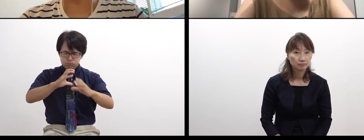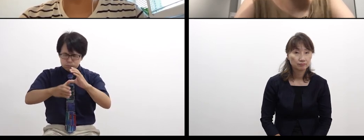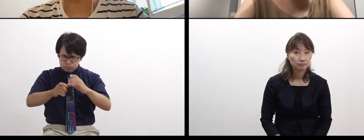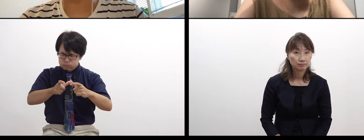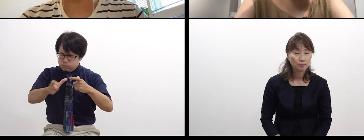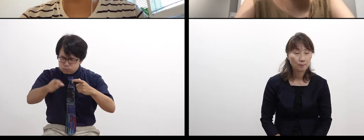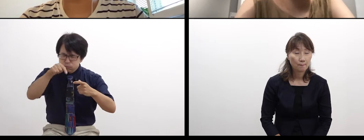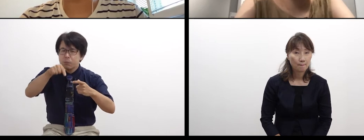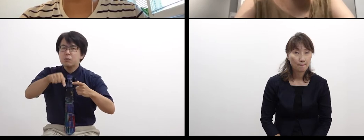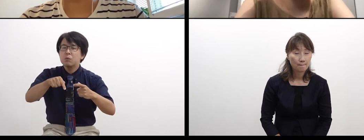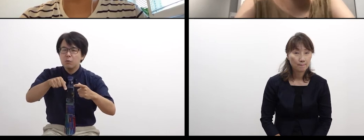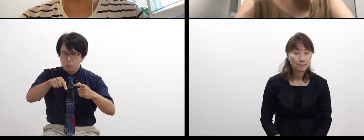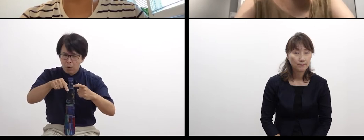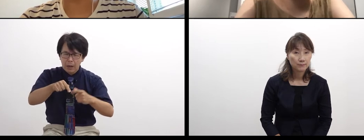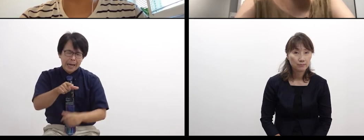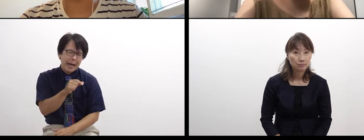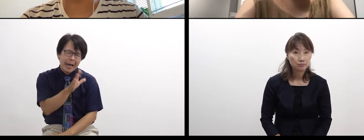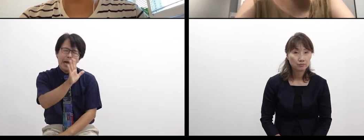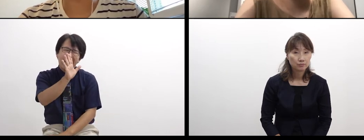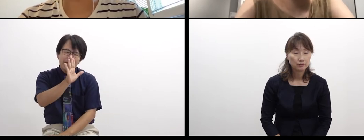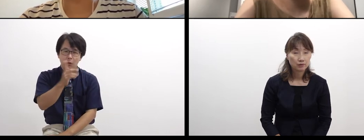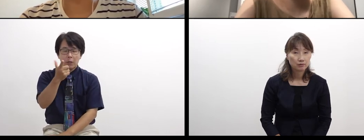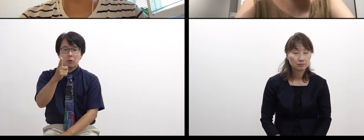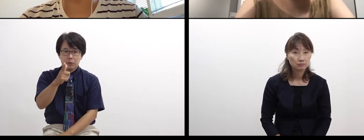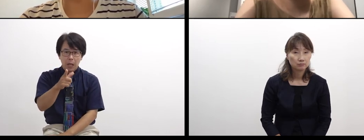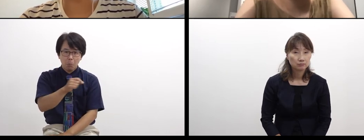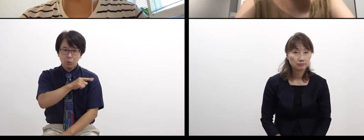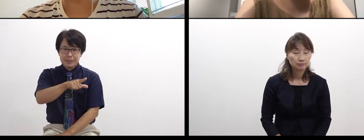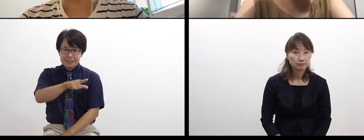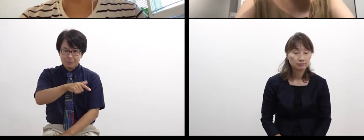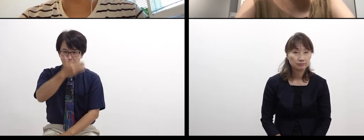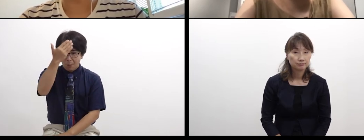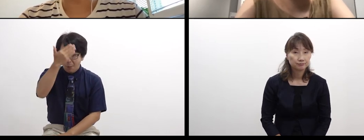think positively about it.